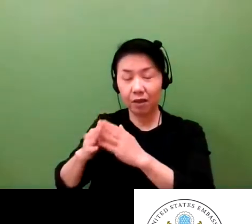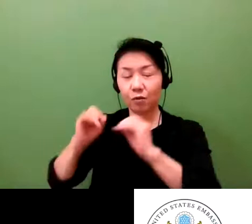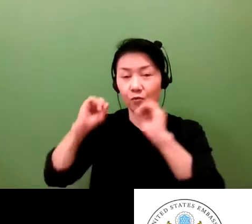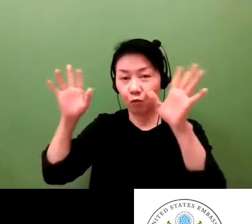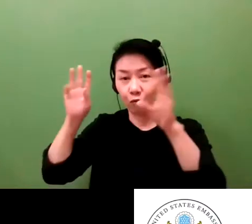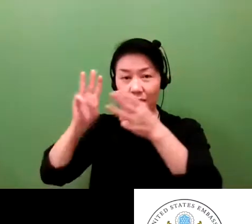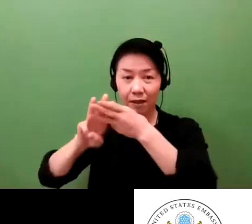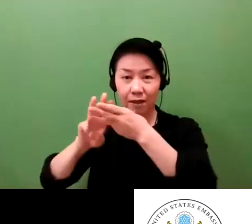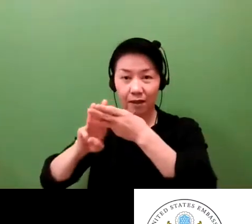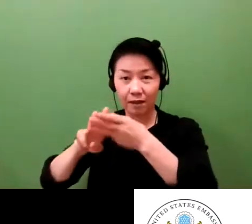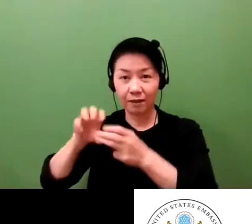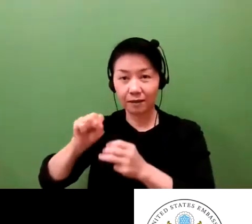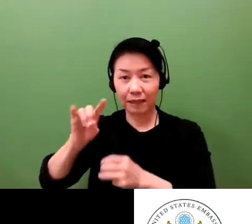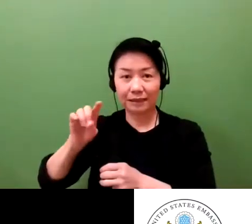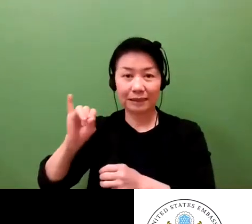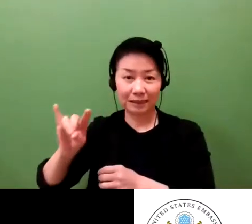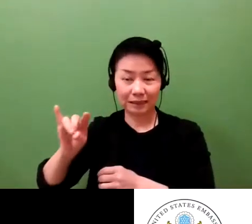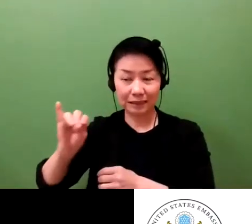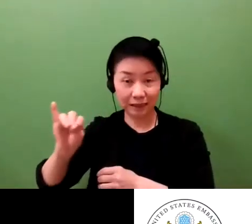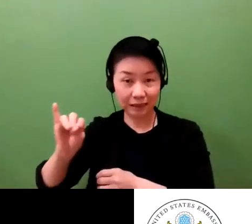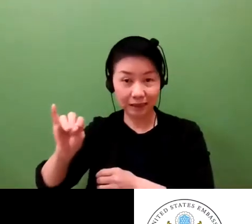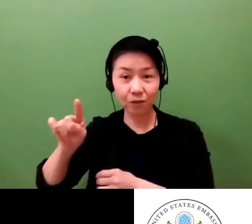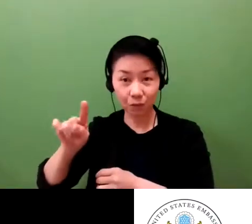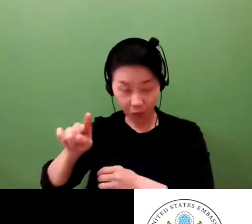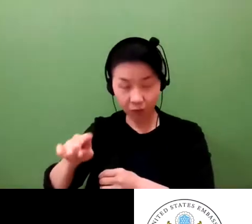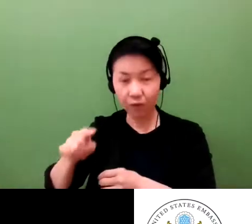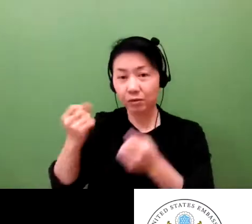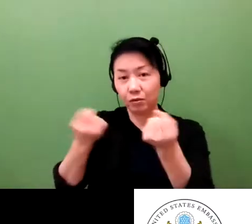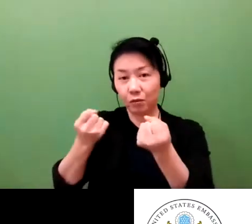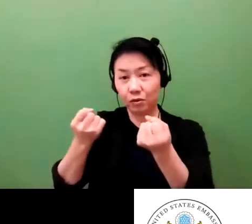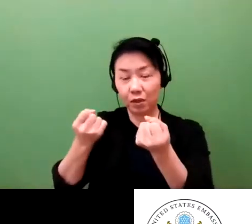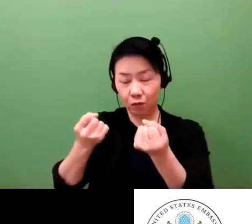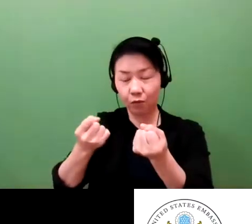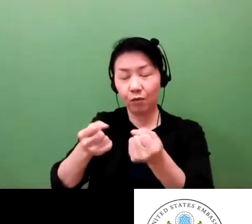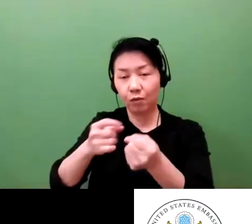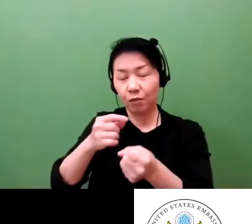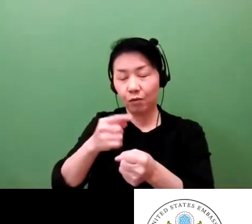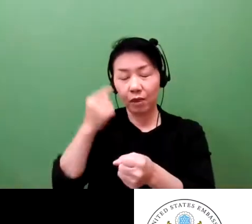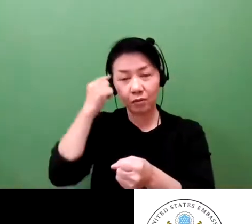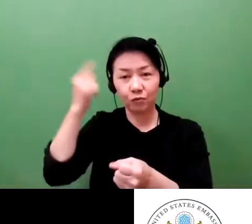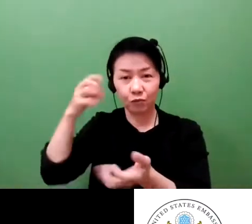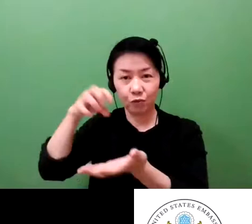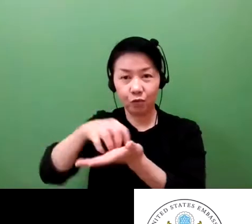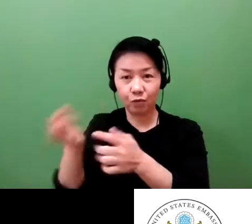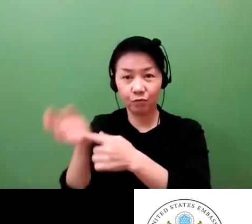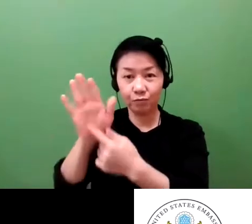is, of course, the founder.